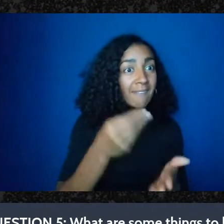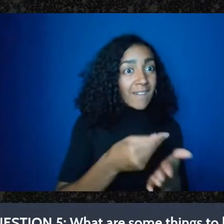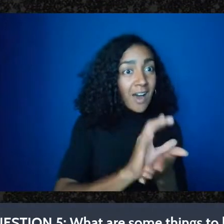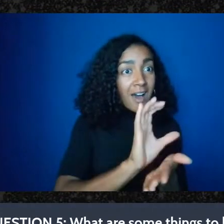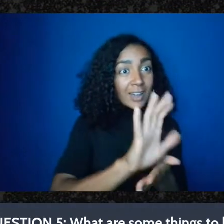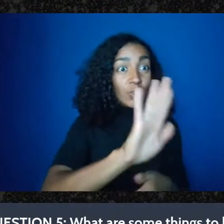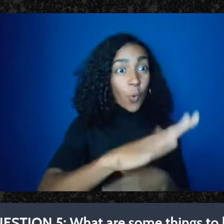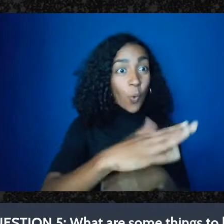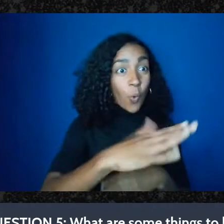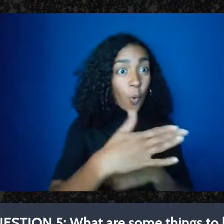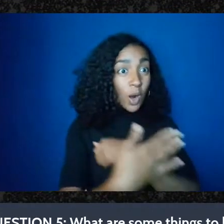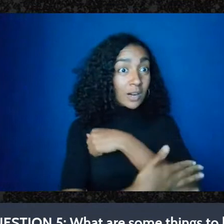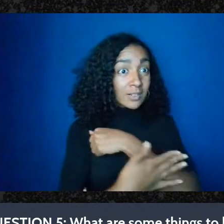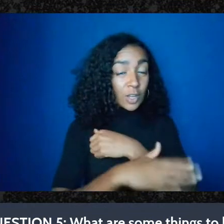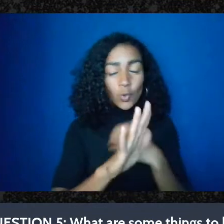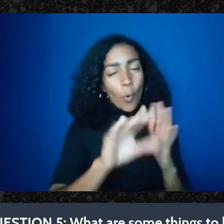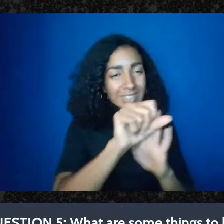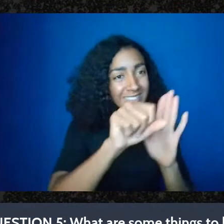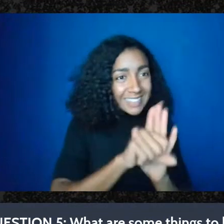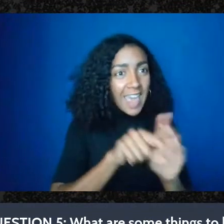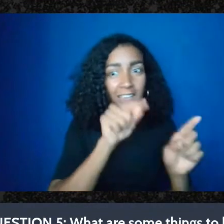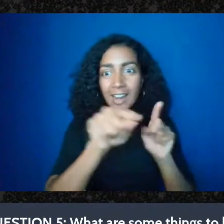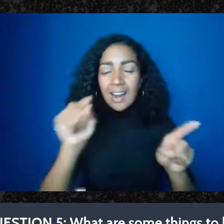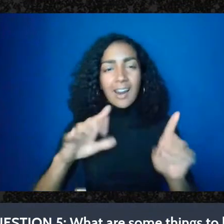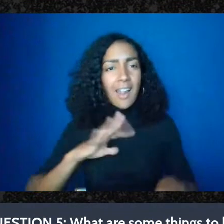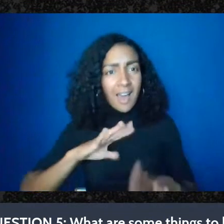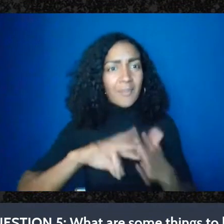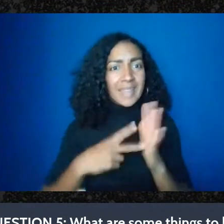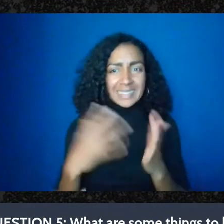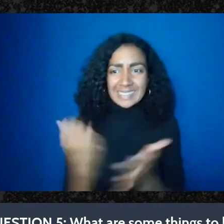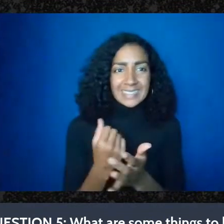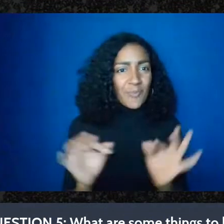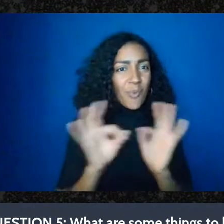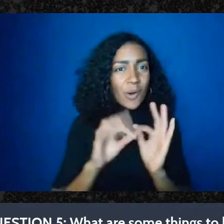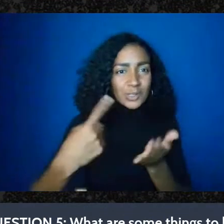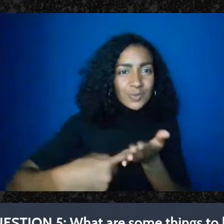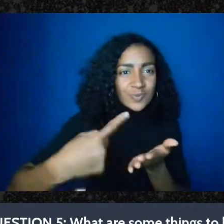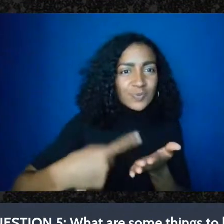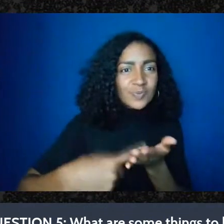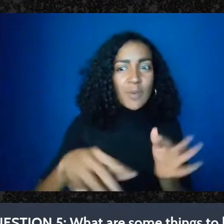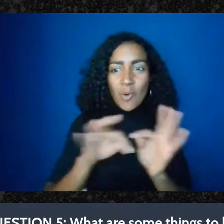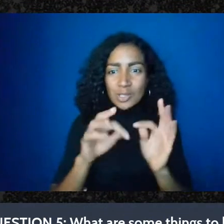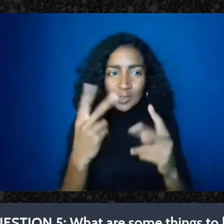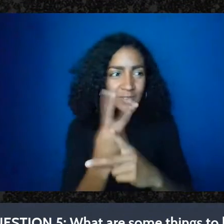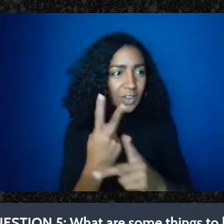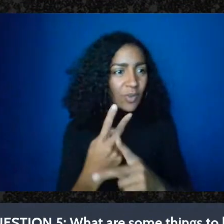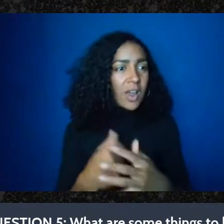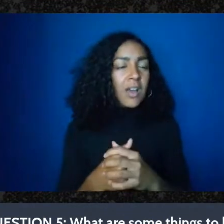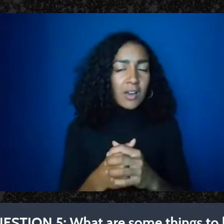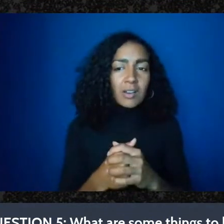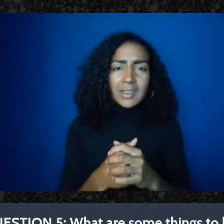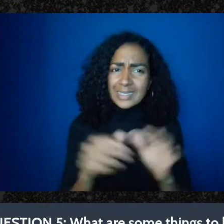can make it happen because it's-it's, you know, critical stuff so, you know, it does